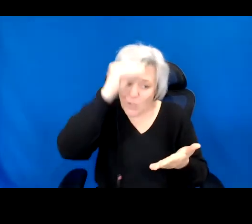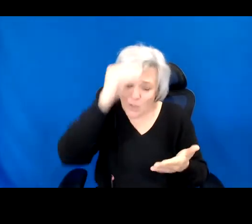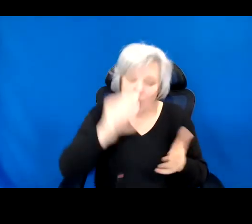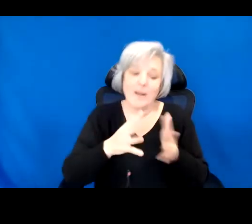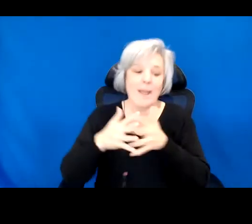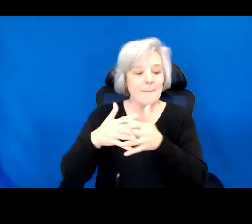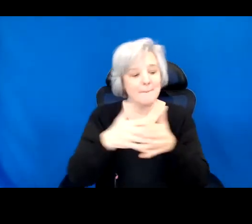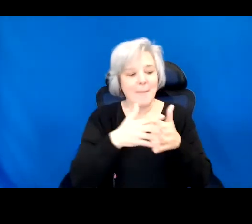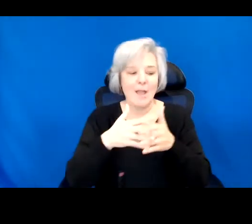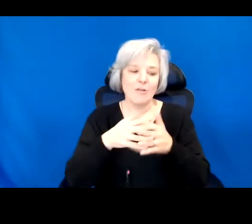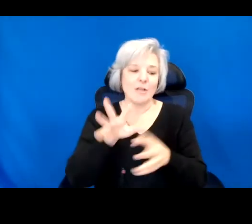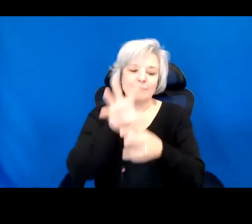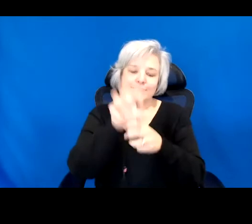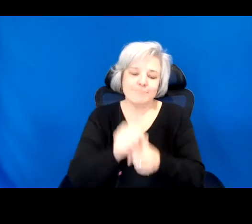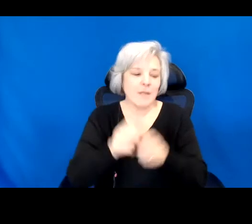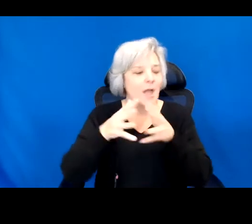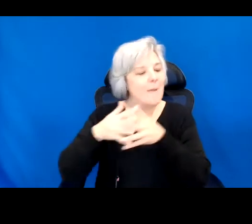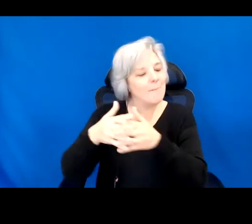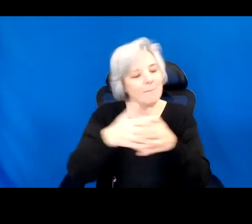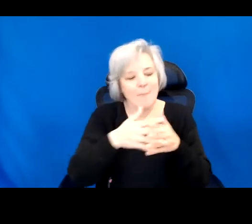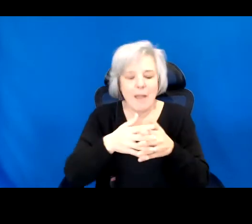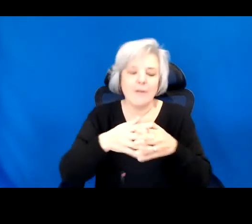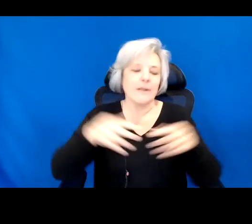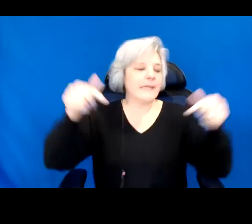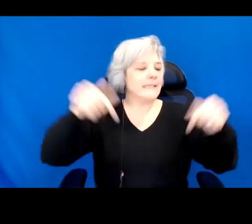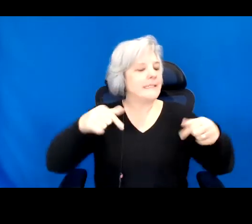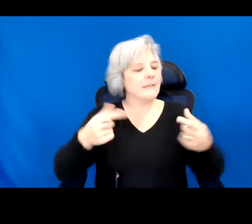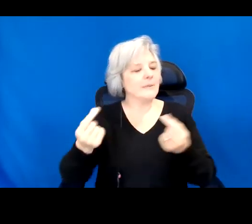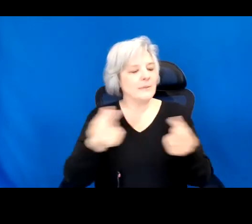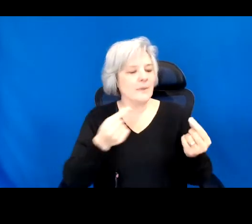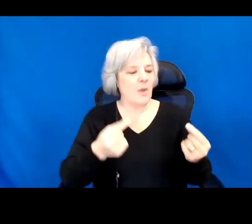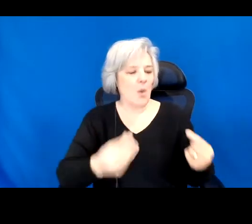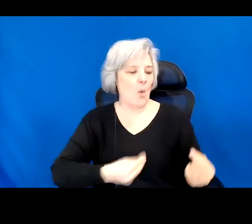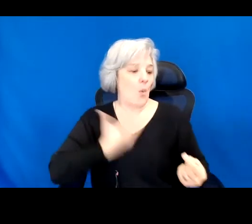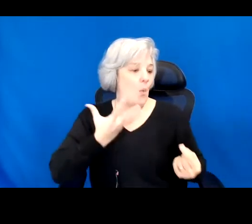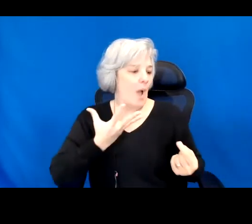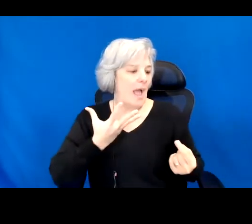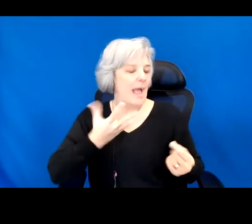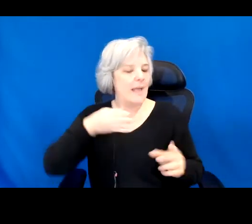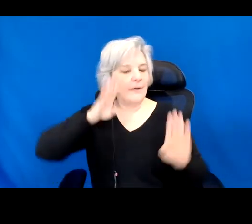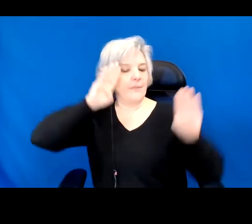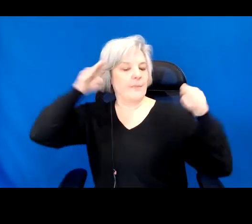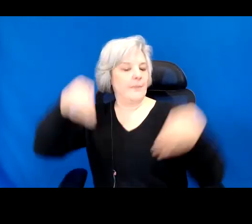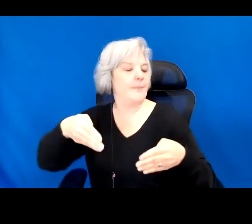through a manicured version of history that keeps European whiteness at center.